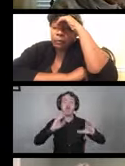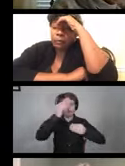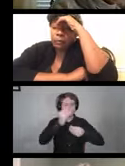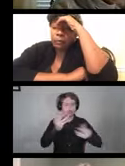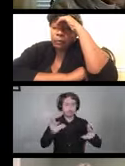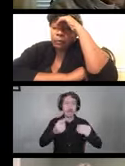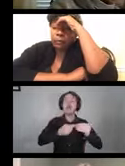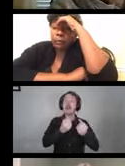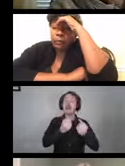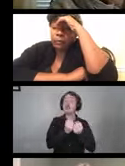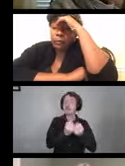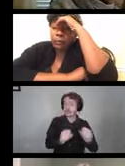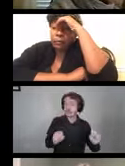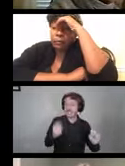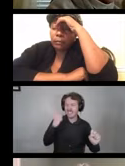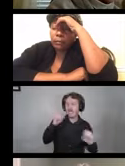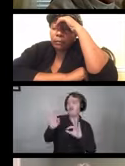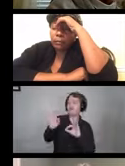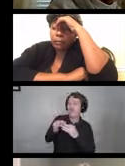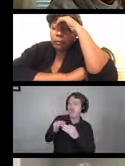for household members and caregivers.